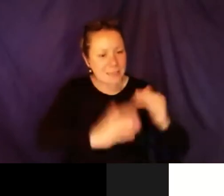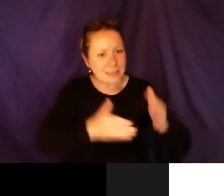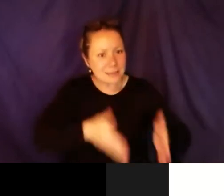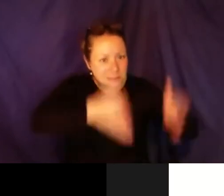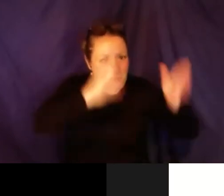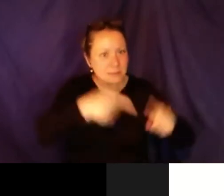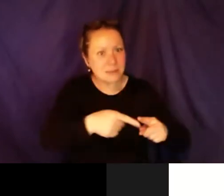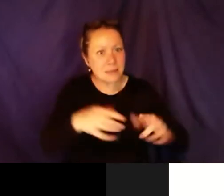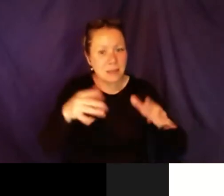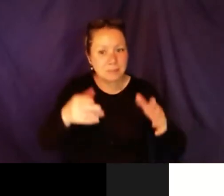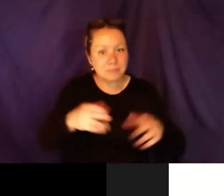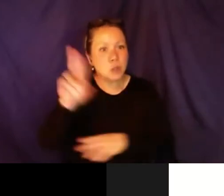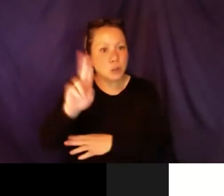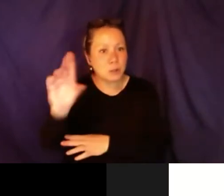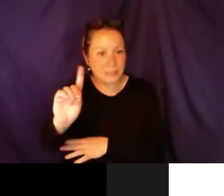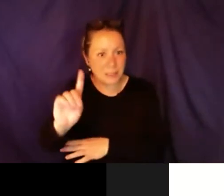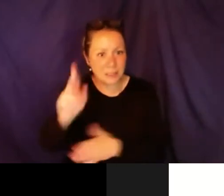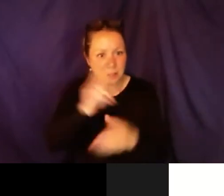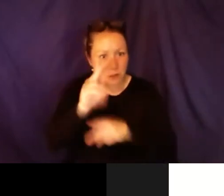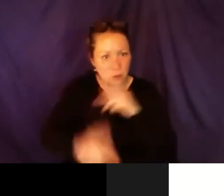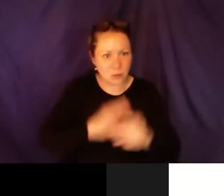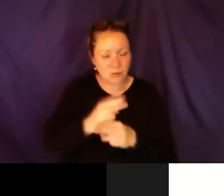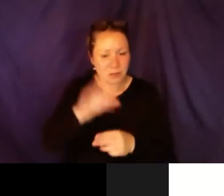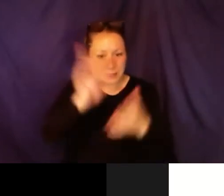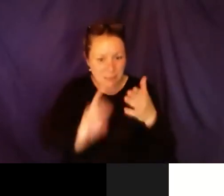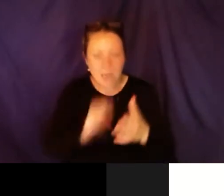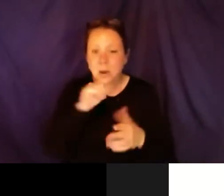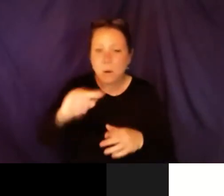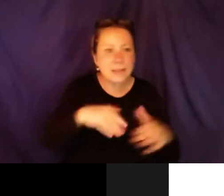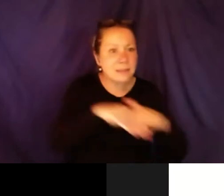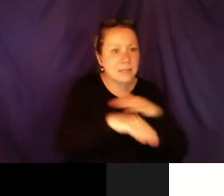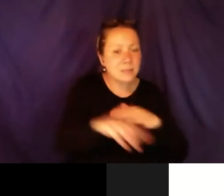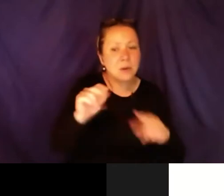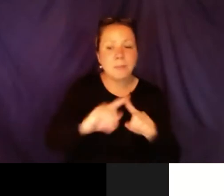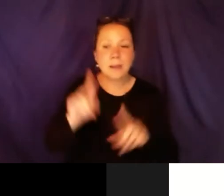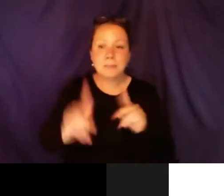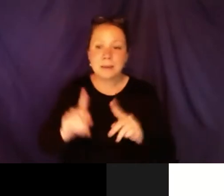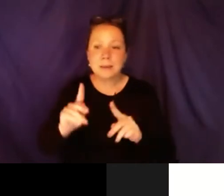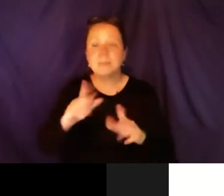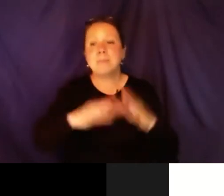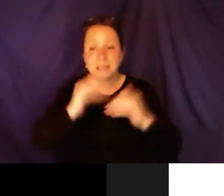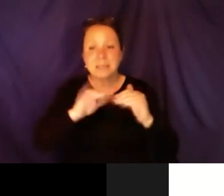frustrating. I think I would love to see in the future more buildings